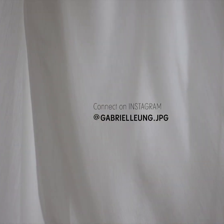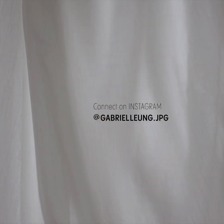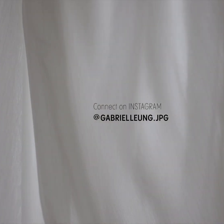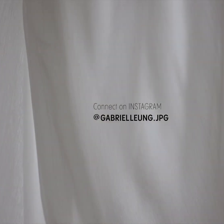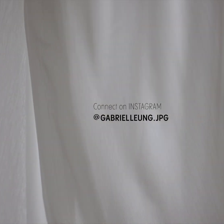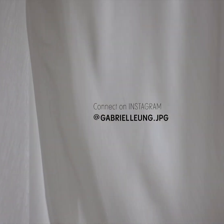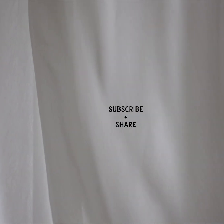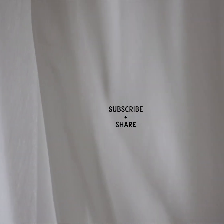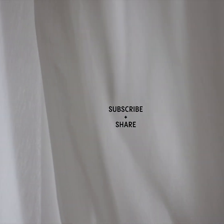thank you